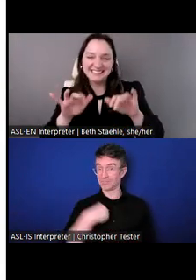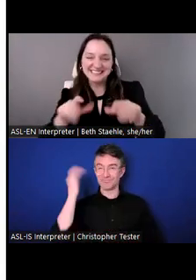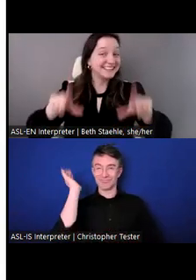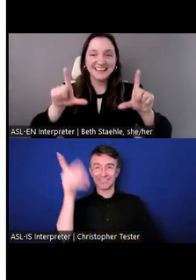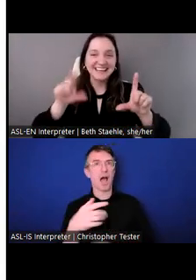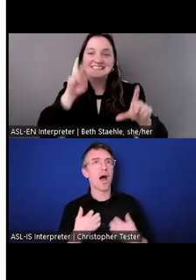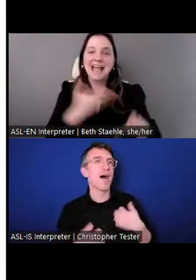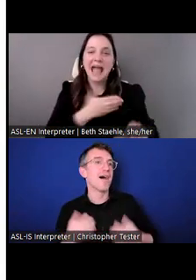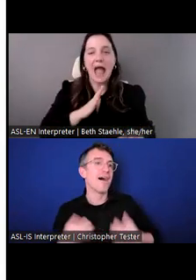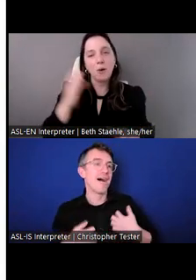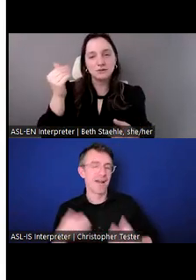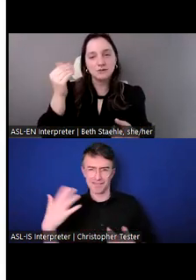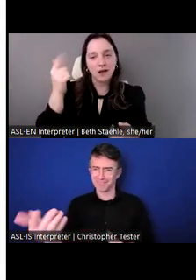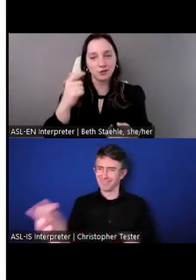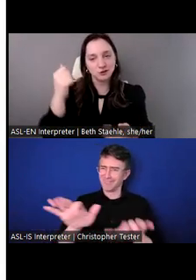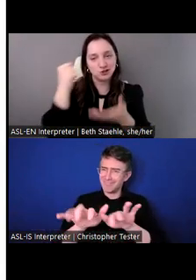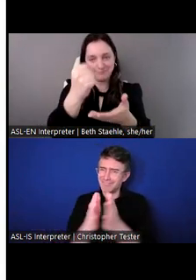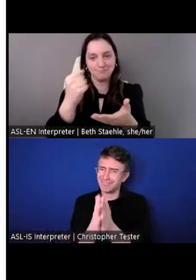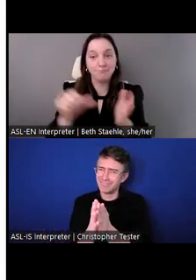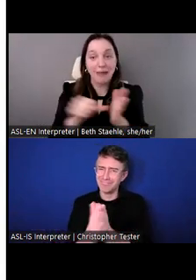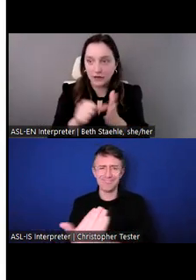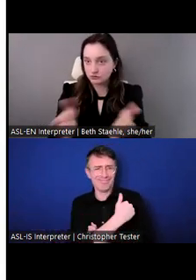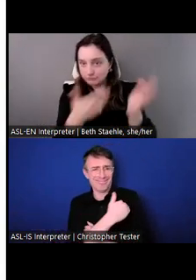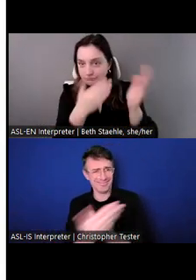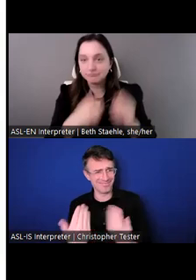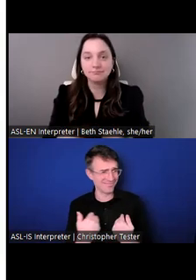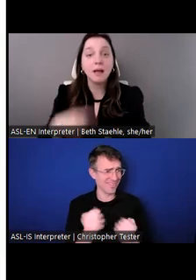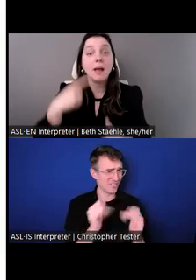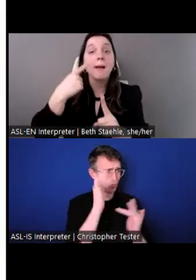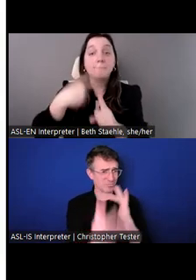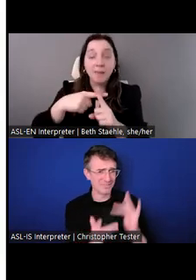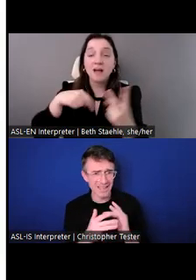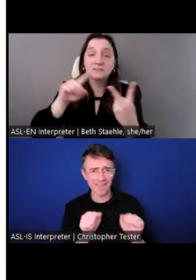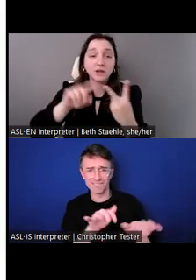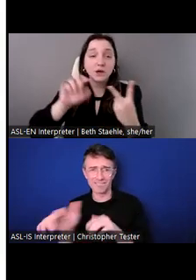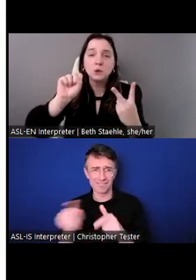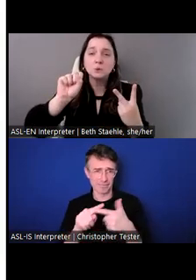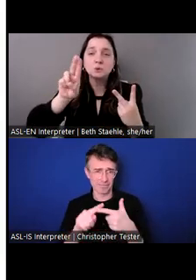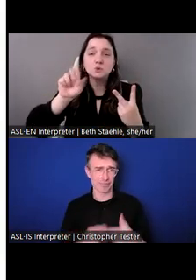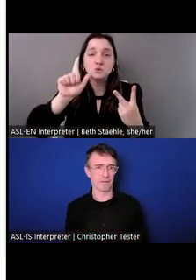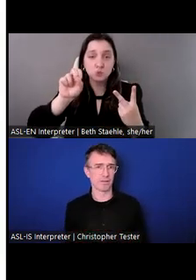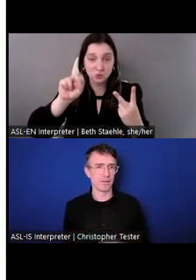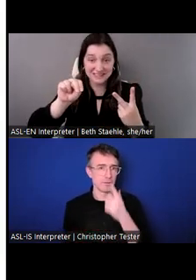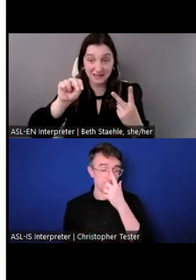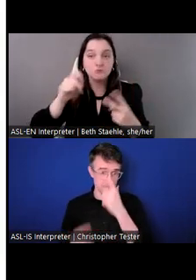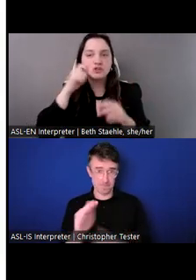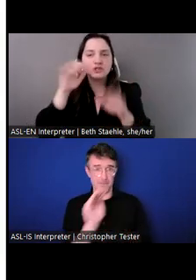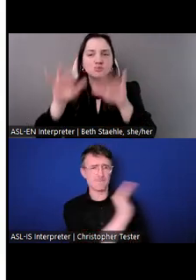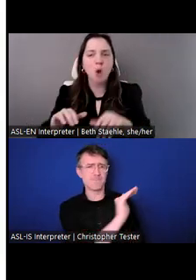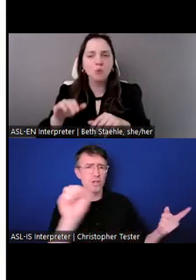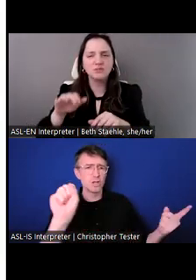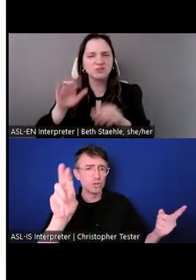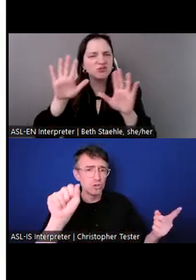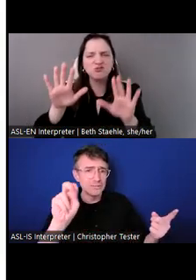Susan recently wrote a great article which list loads of CIEE scholarships, as well.